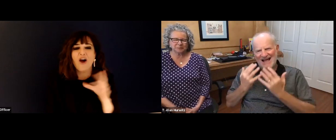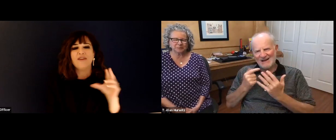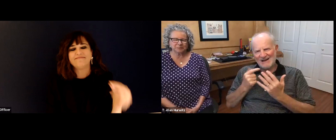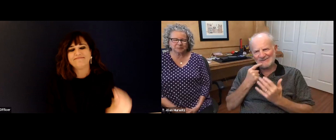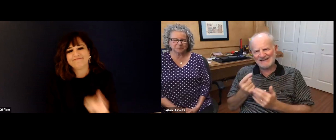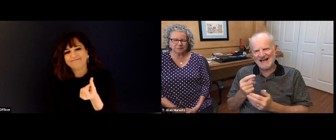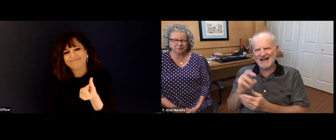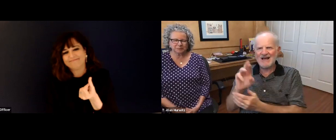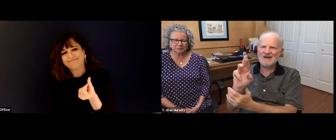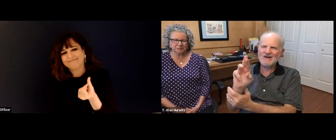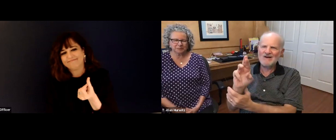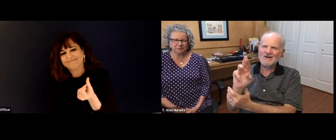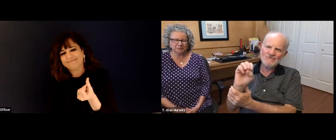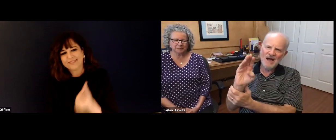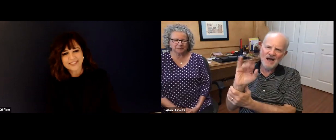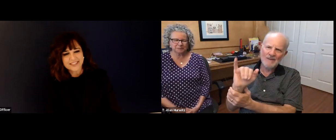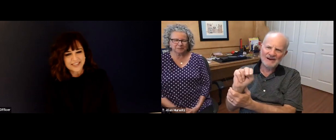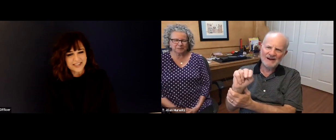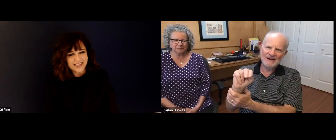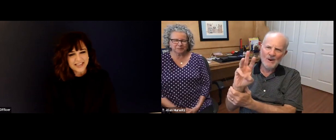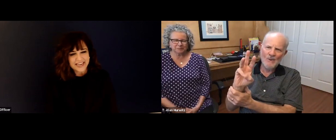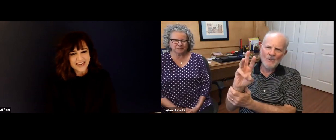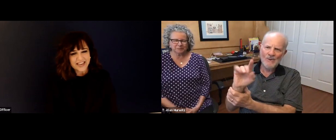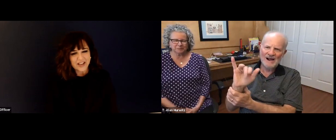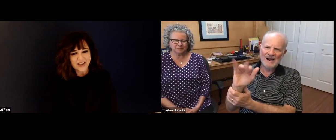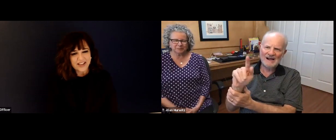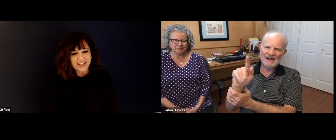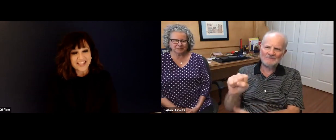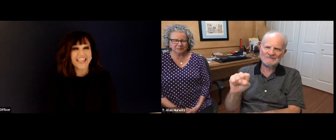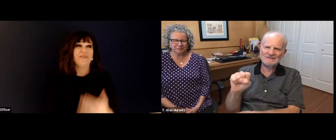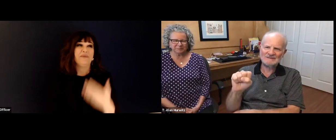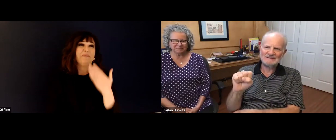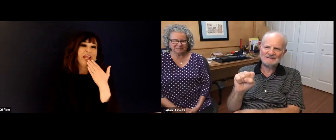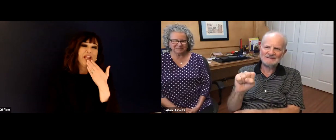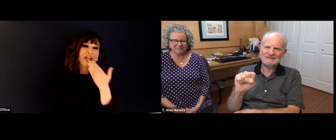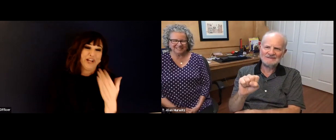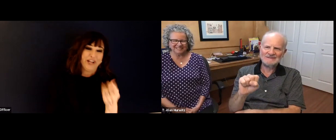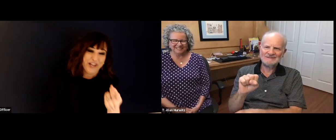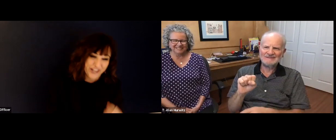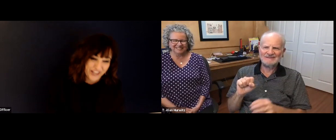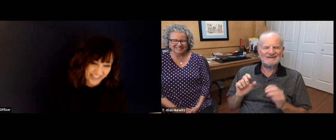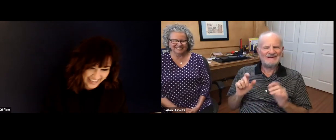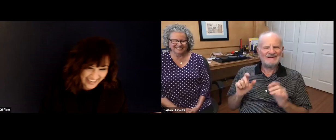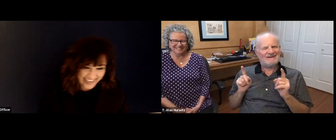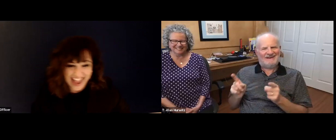might come and there was one person who's no longer alive,